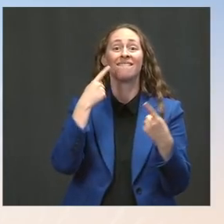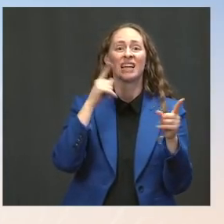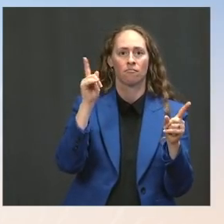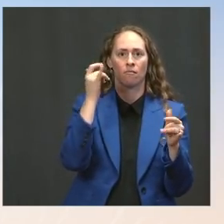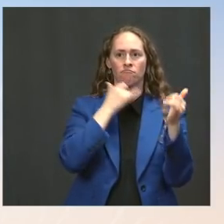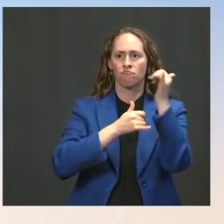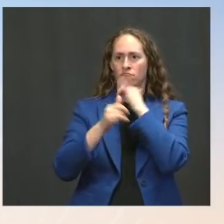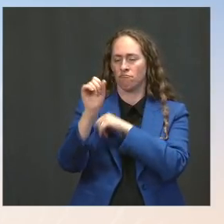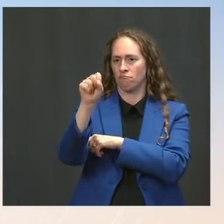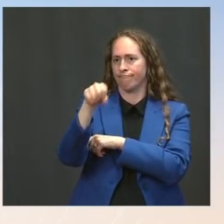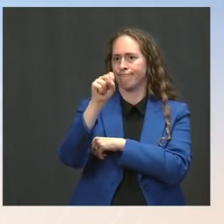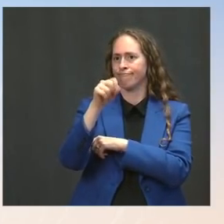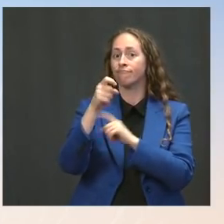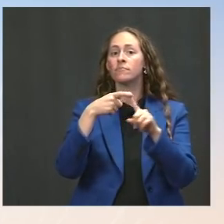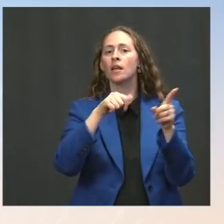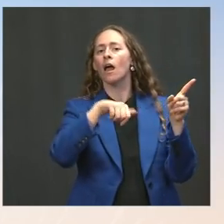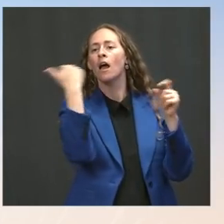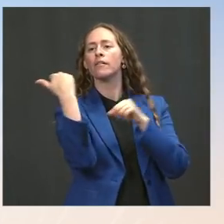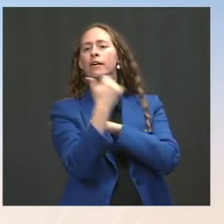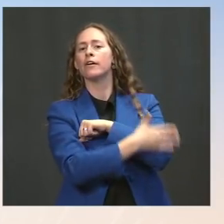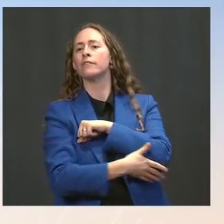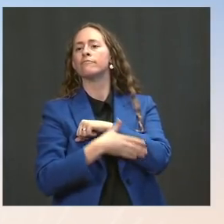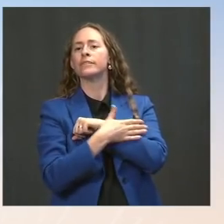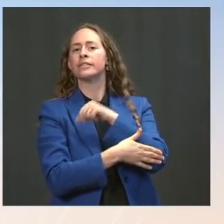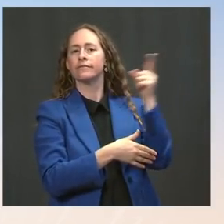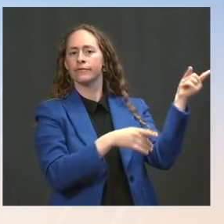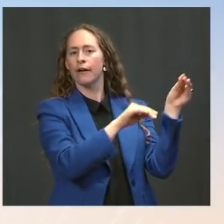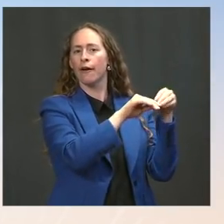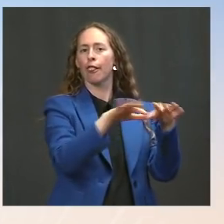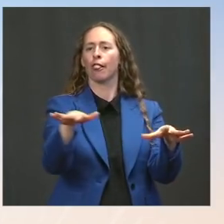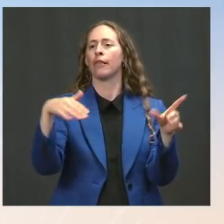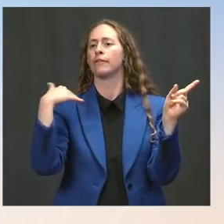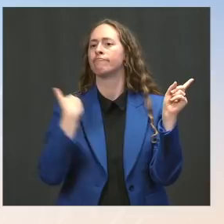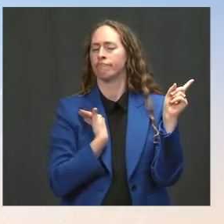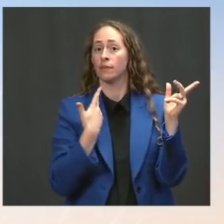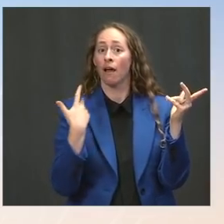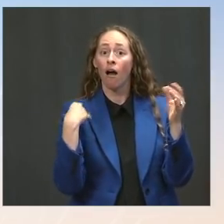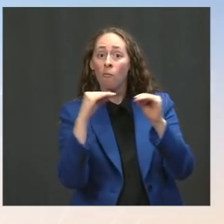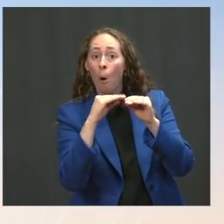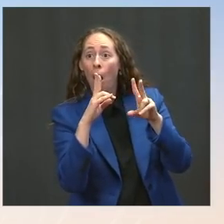But I don't think we have a broader assessment than that at this point. The Press: I wanted to ask you about the OMB director.